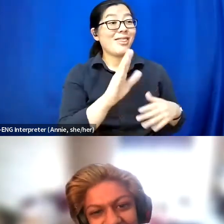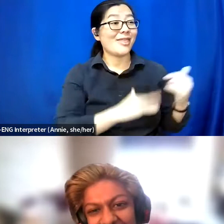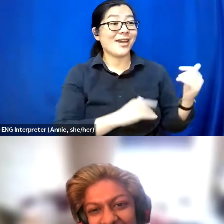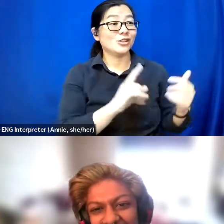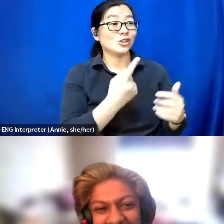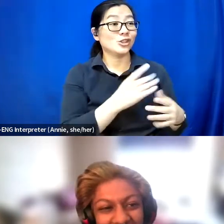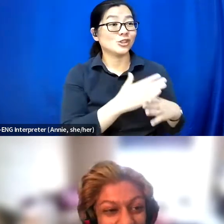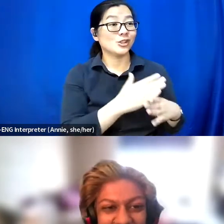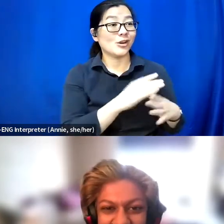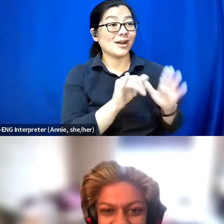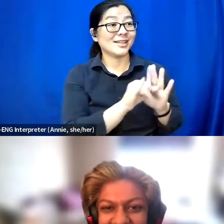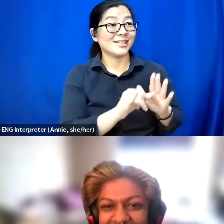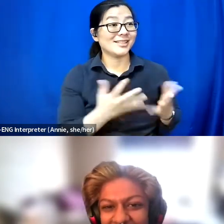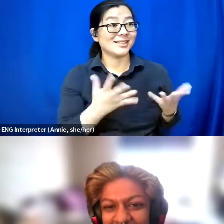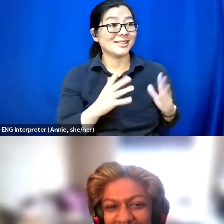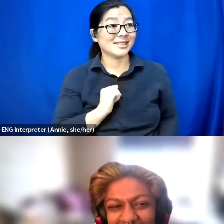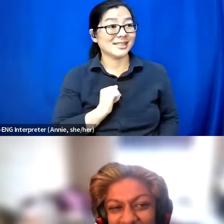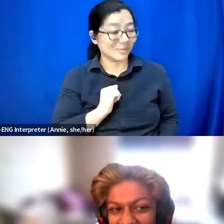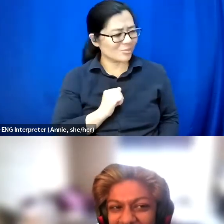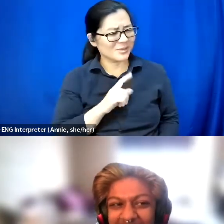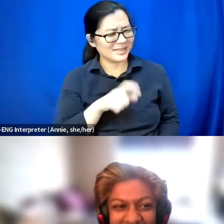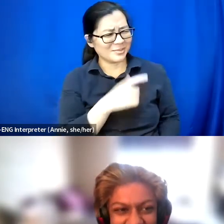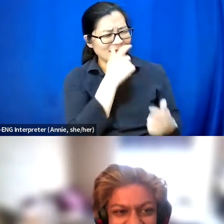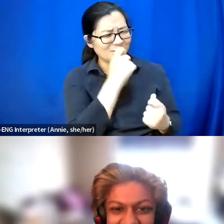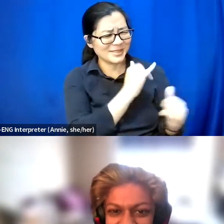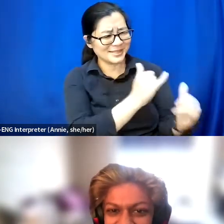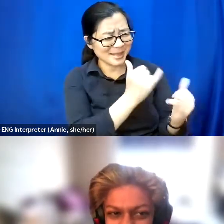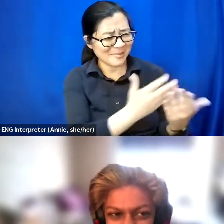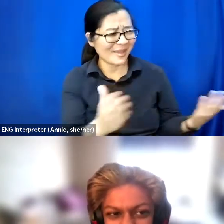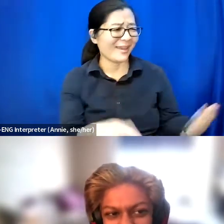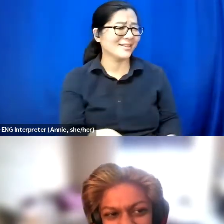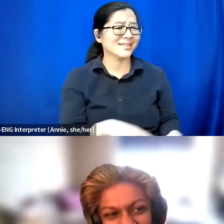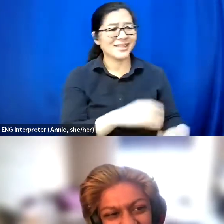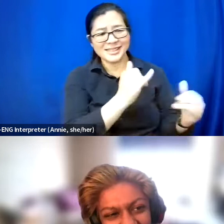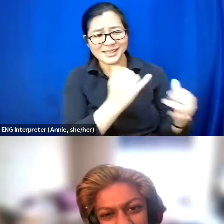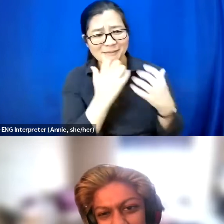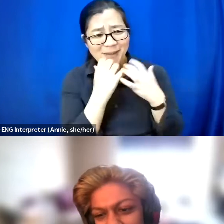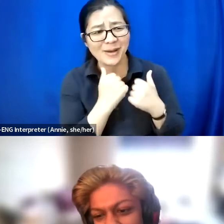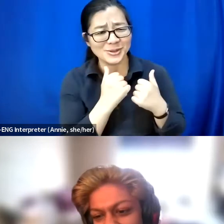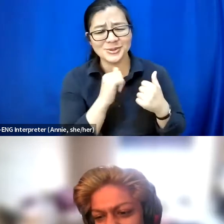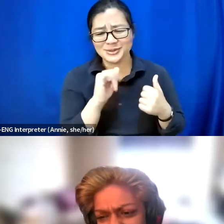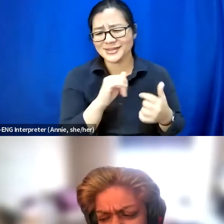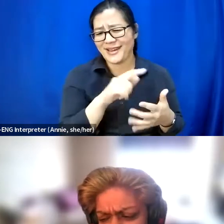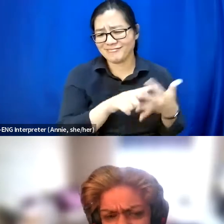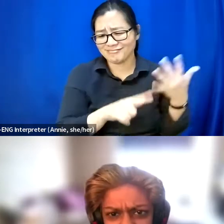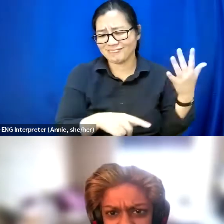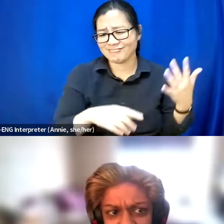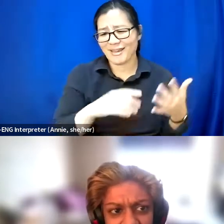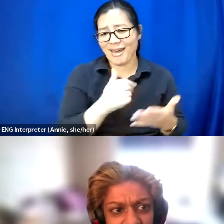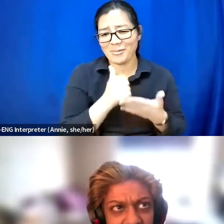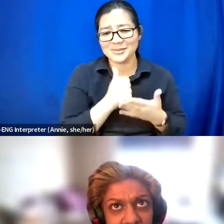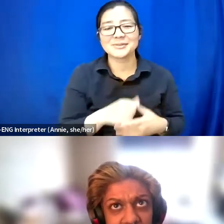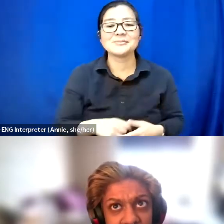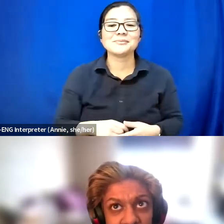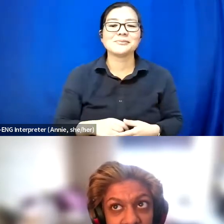common interests, values, and things like that help.